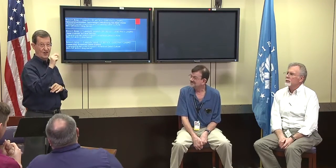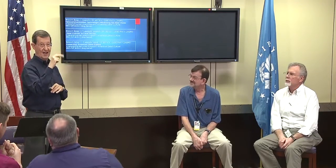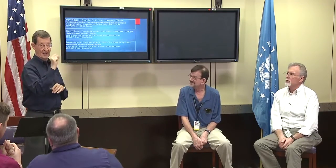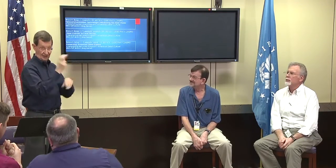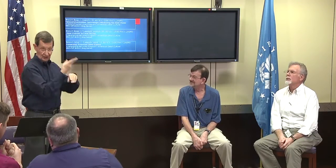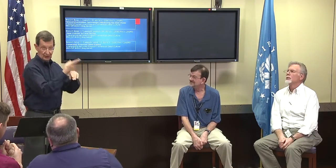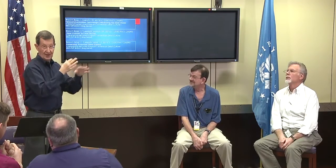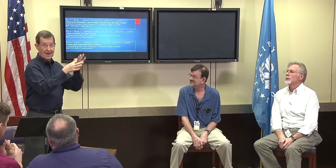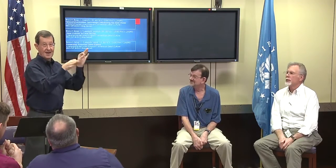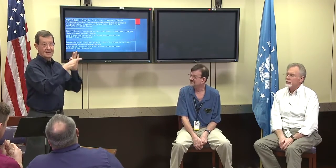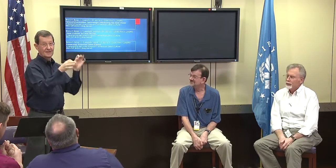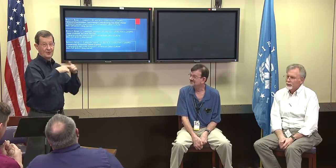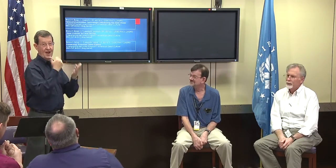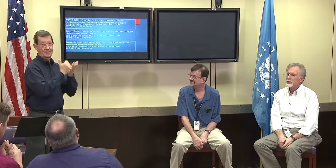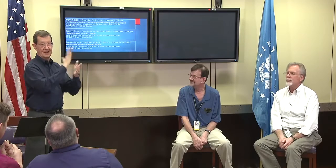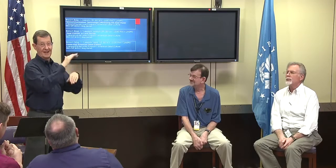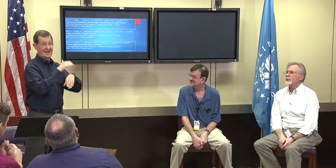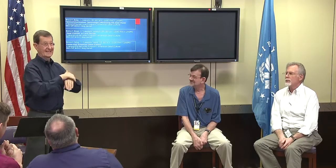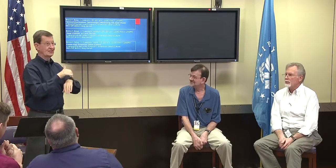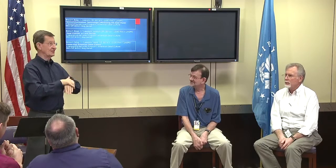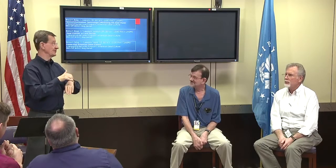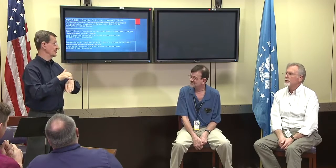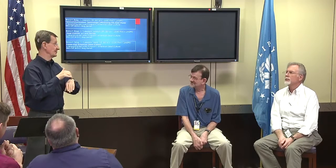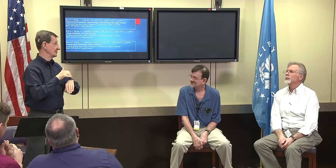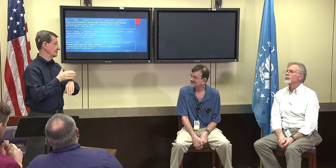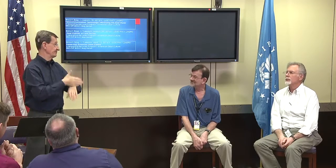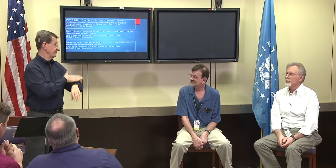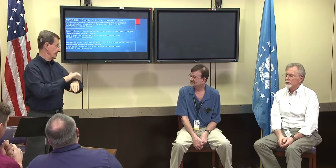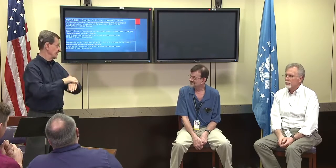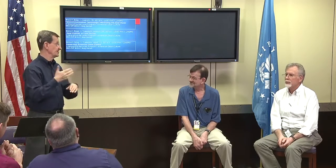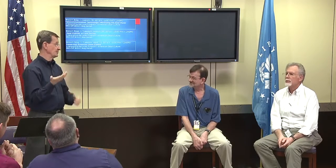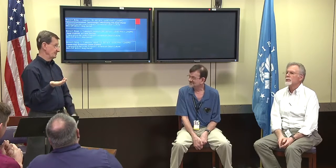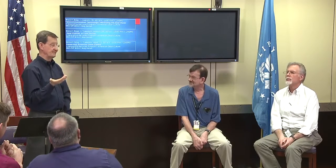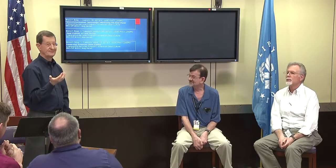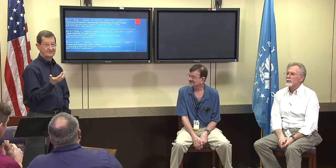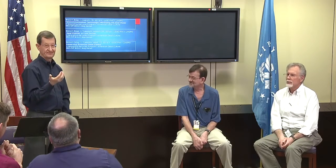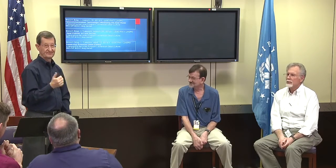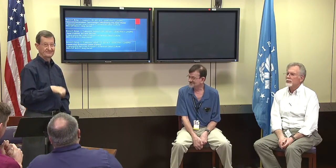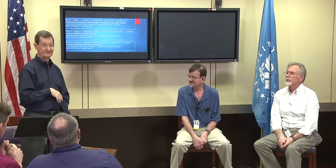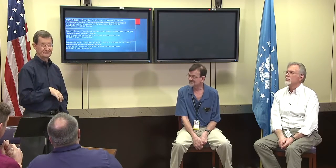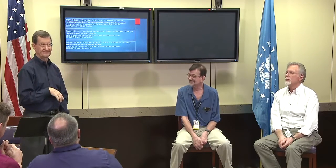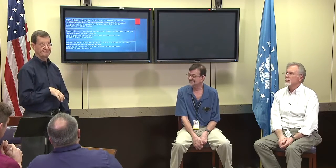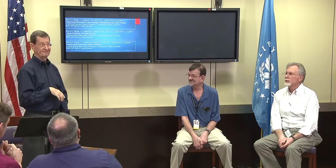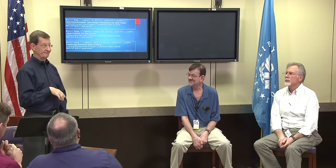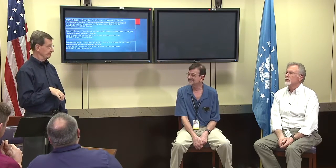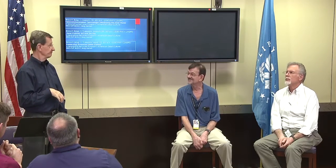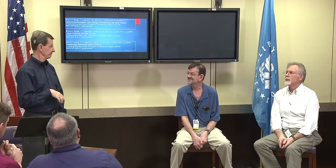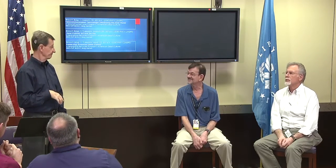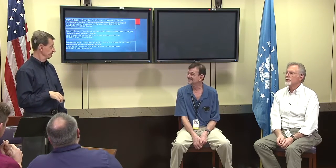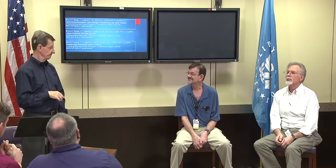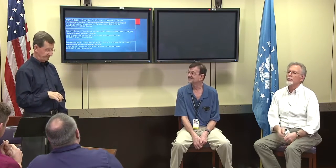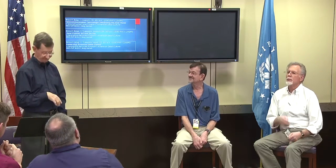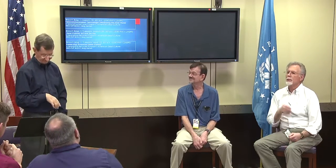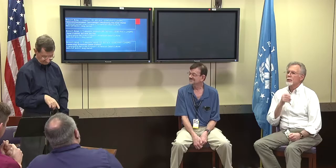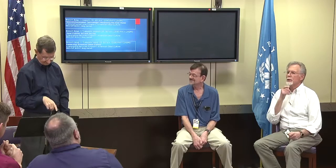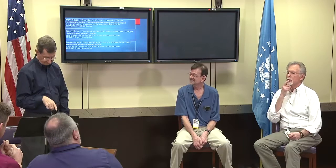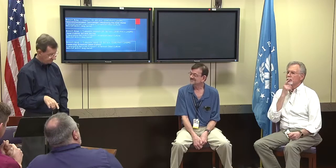And we're finding out that second-language learners of English, immigrant communities coming in to learn the English have benefited